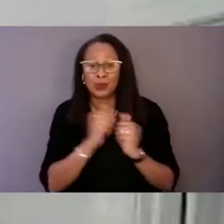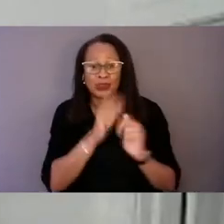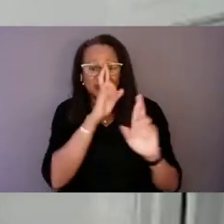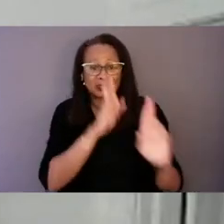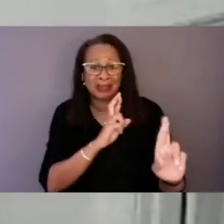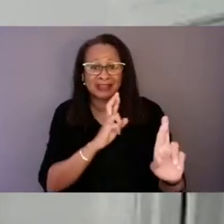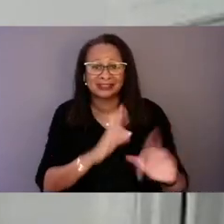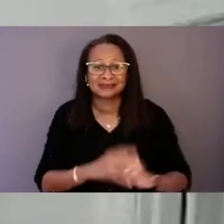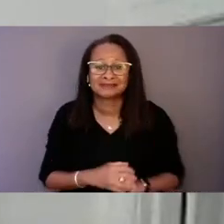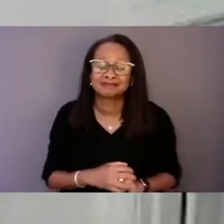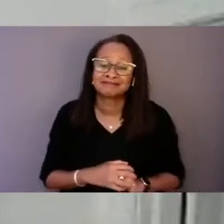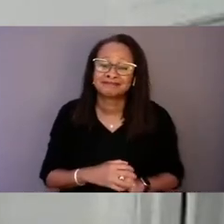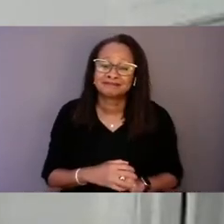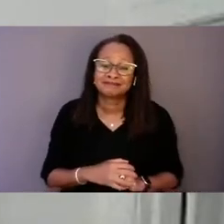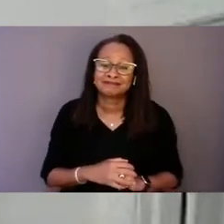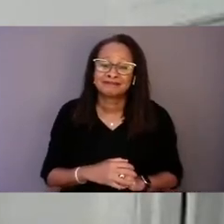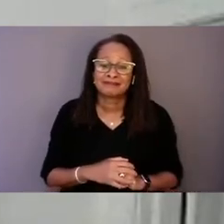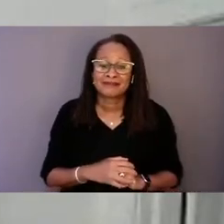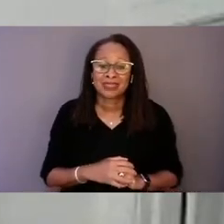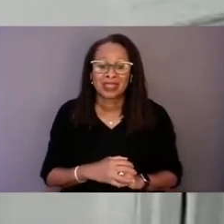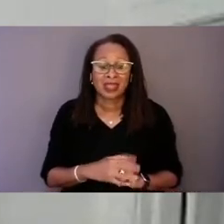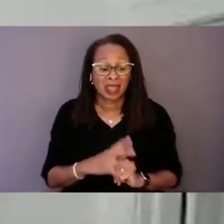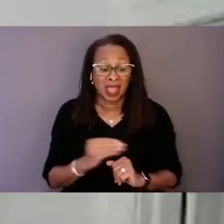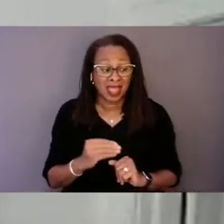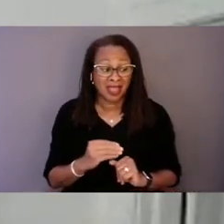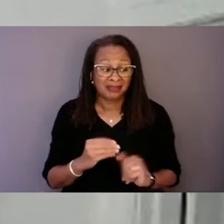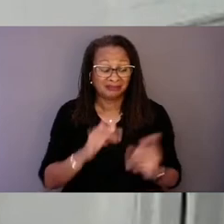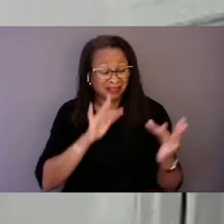and to treat people with compassion.